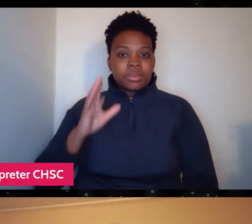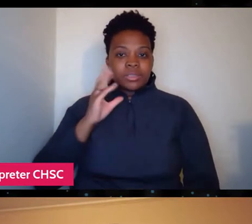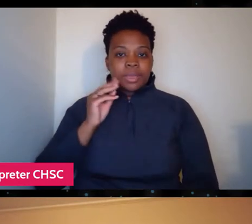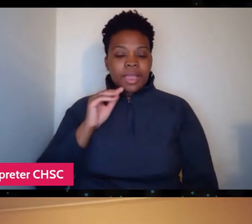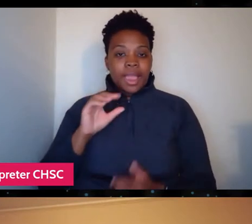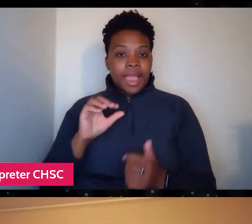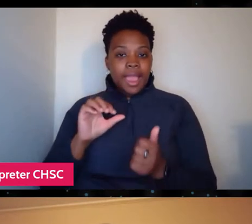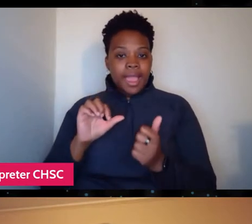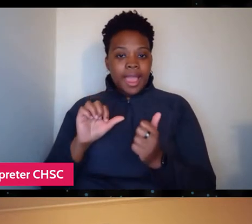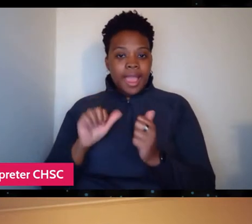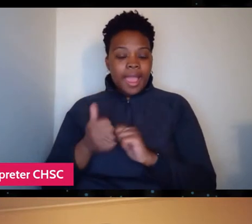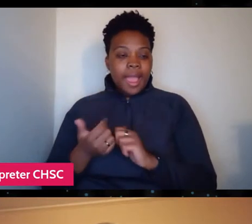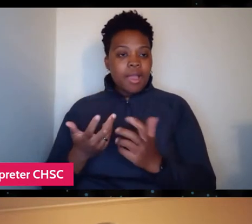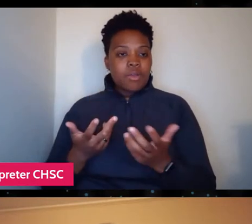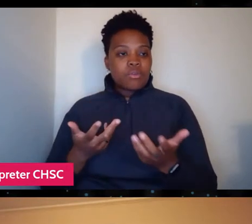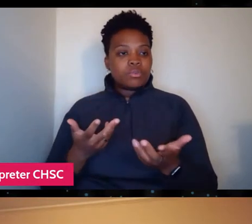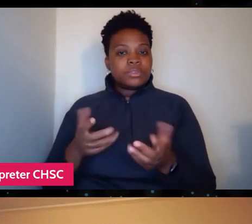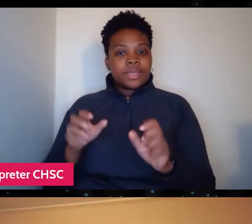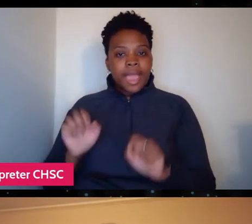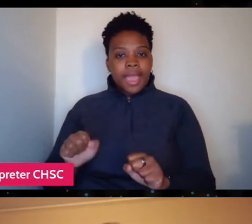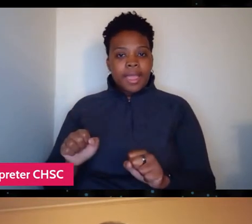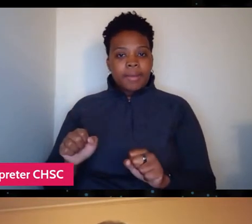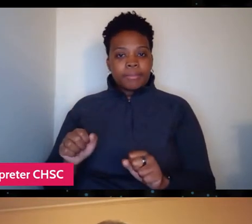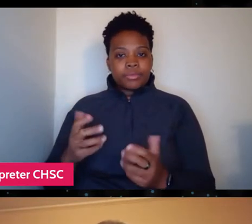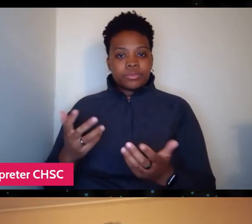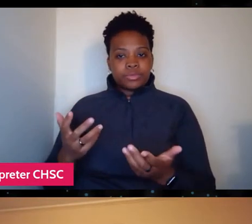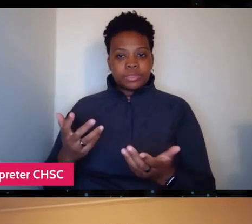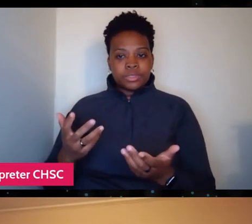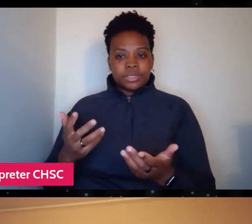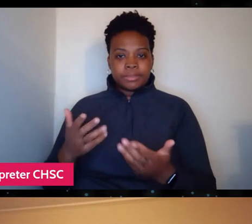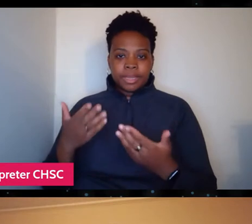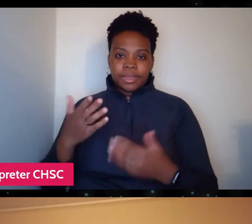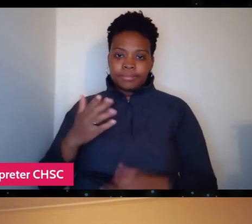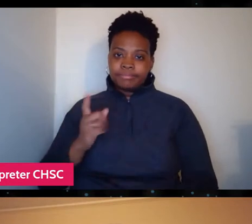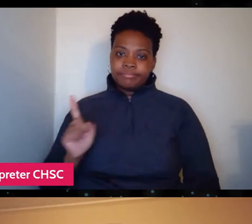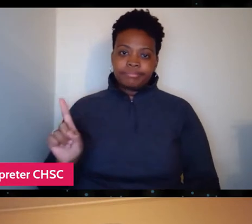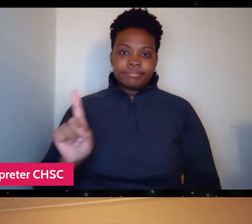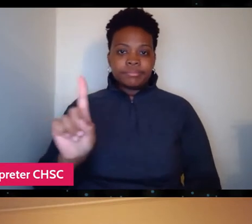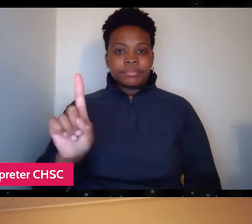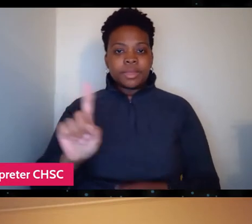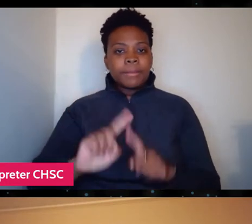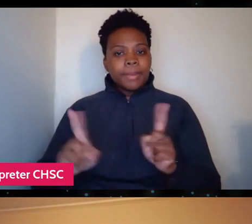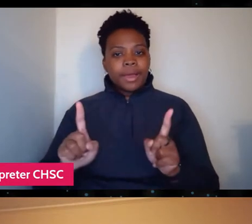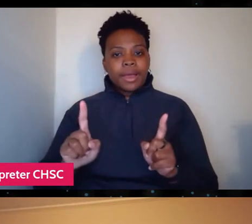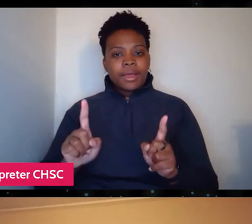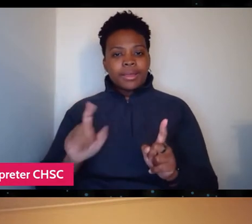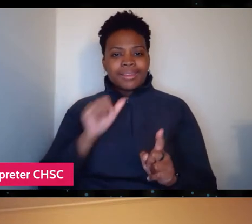yet be so uncomfortable with it? And what Jeff said was really insightful.